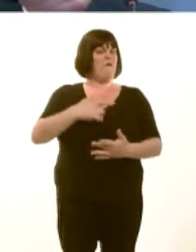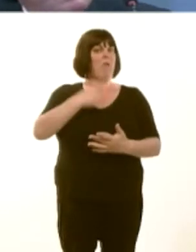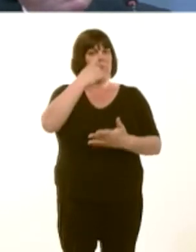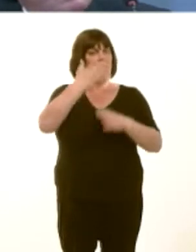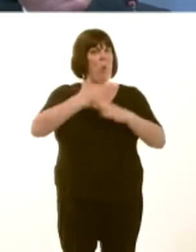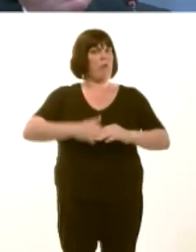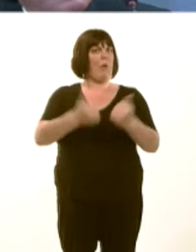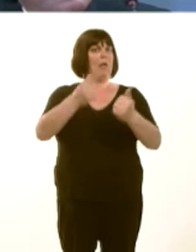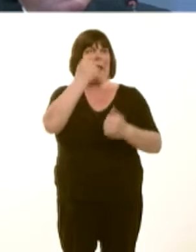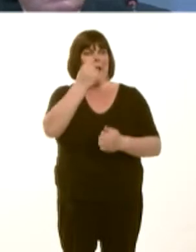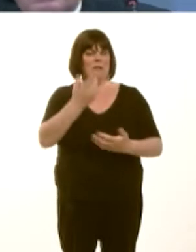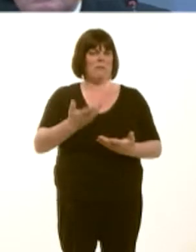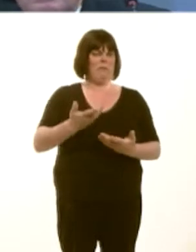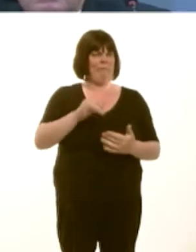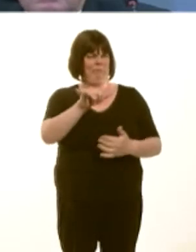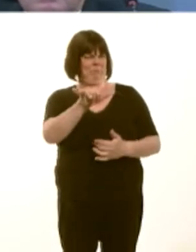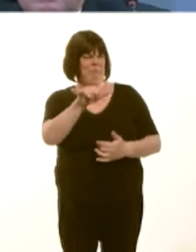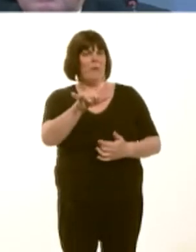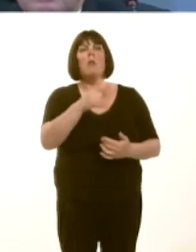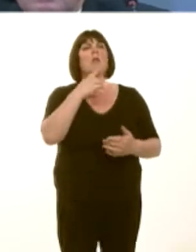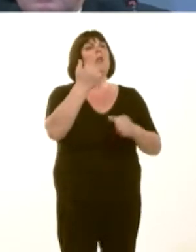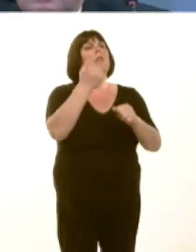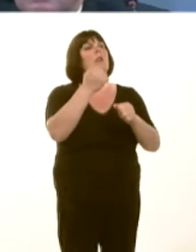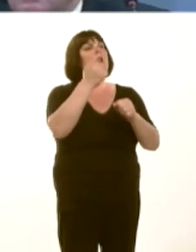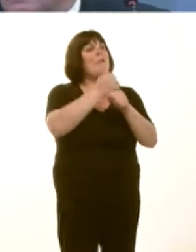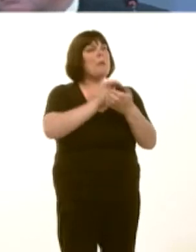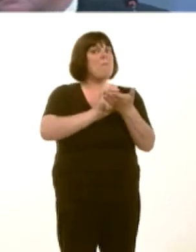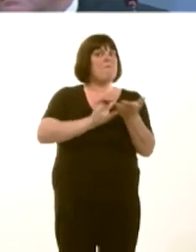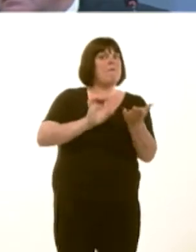Obviously, the Government is the sponsoring bodyóyou put the money into itóand it is